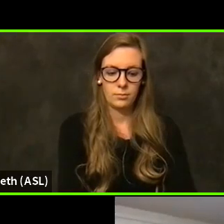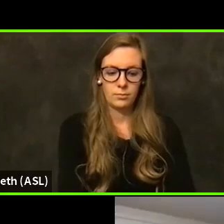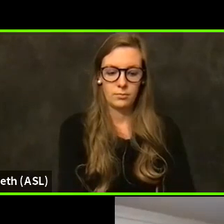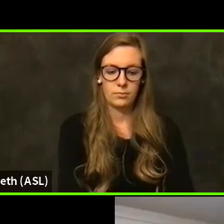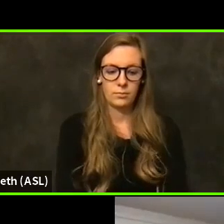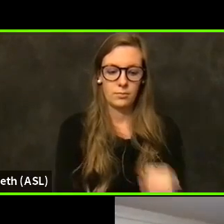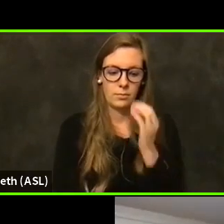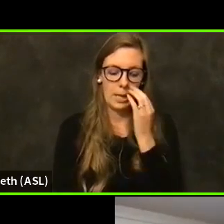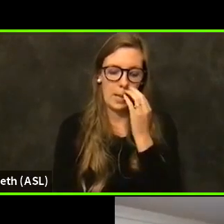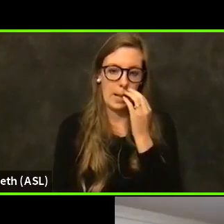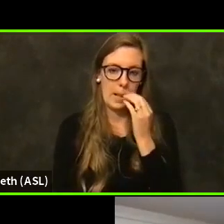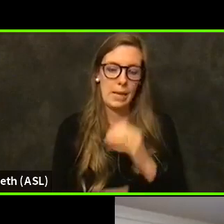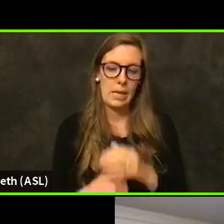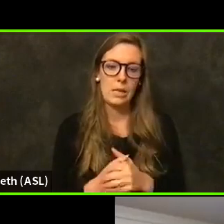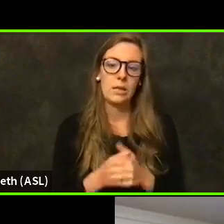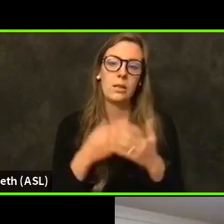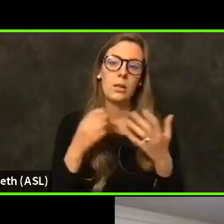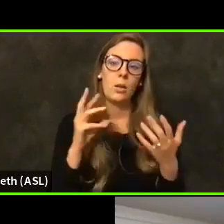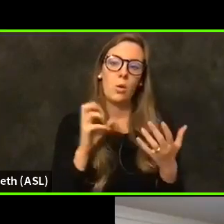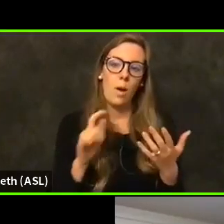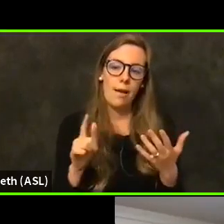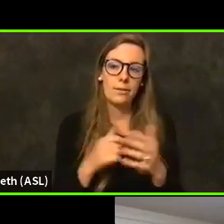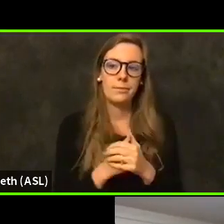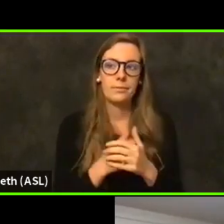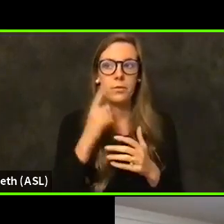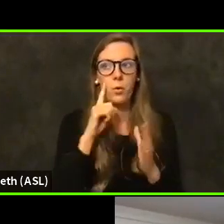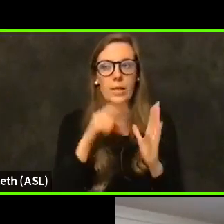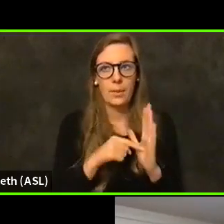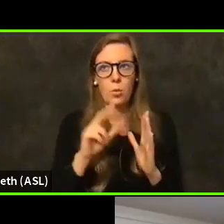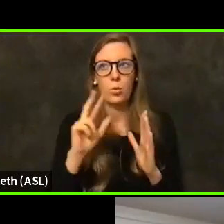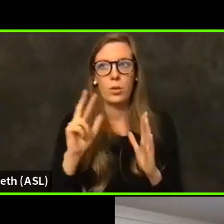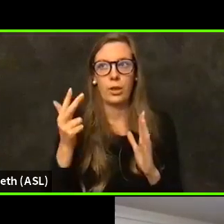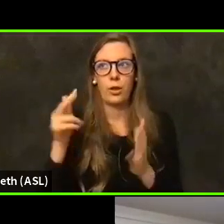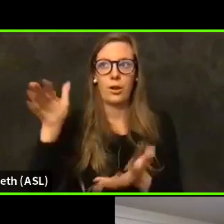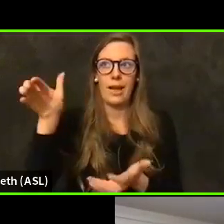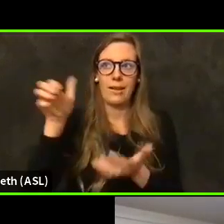with the current allocation, we should be done by the end of next week, we would be